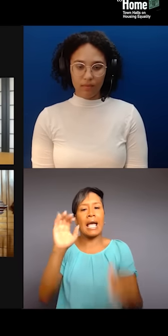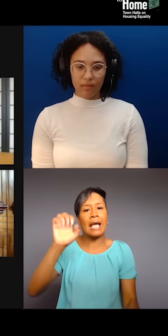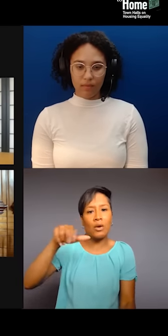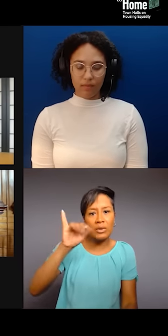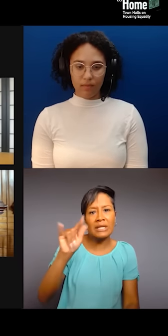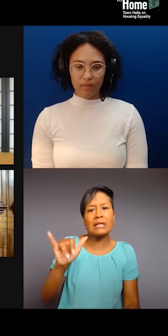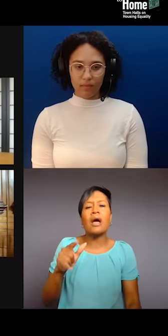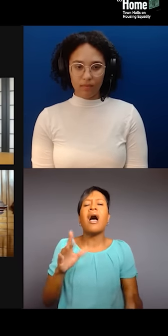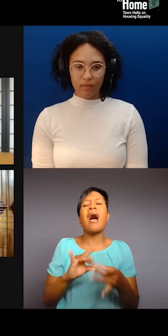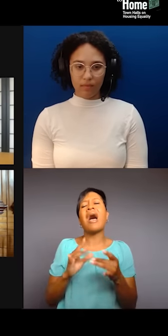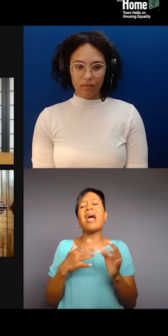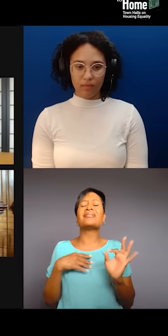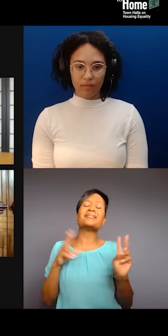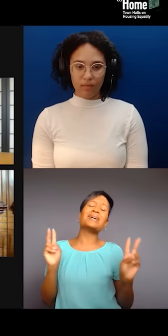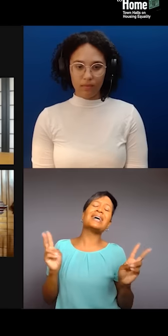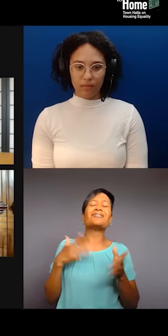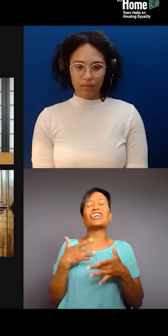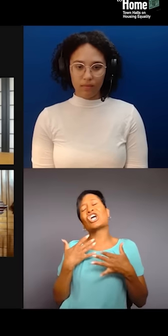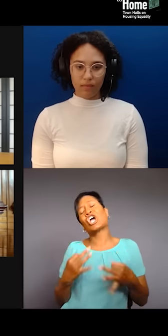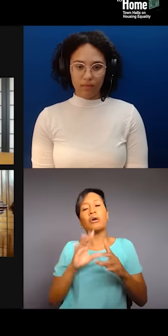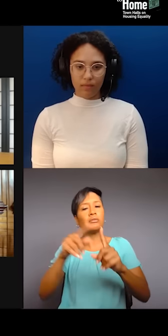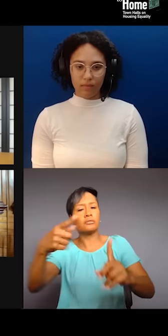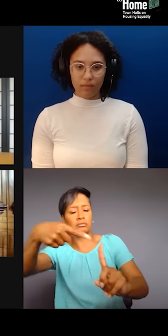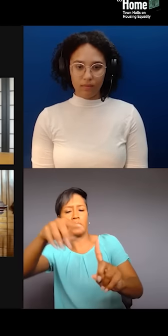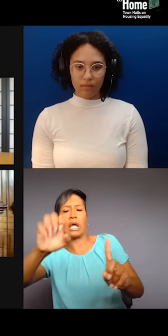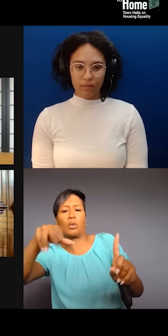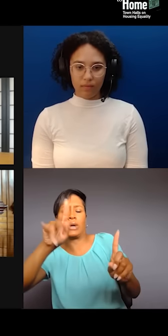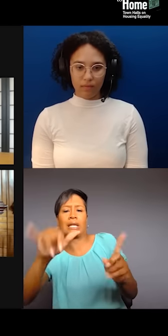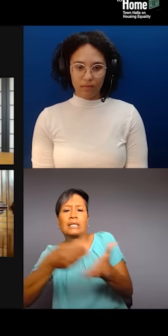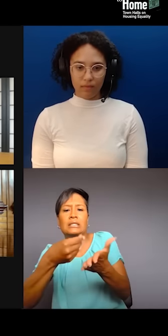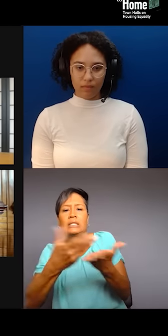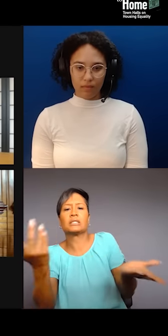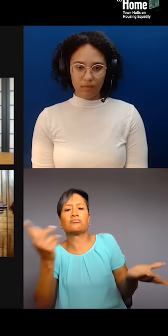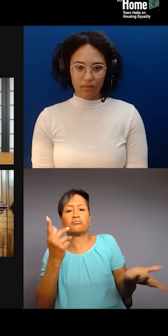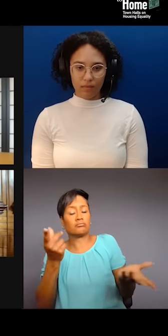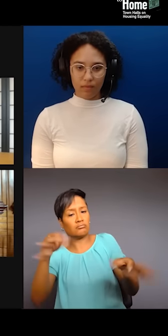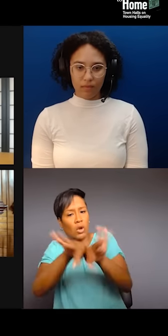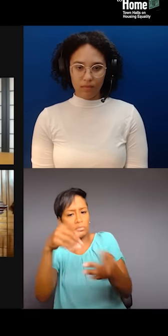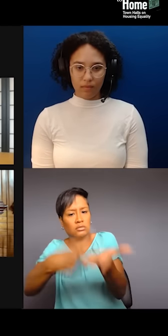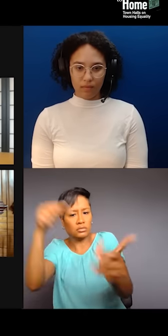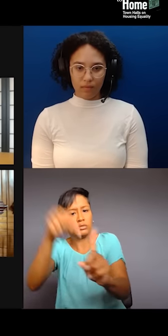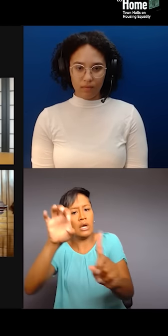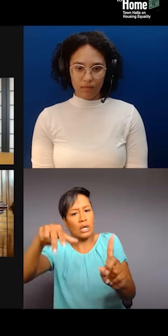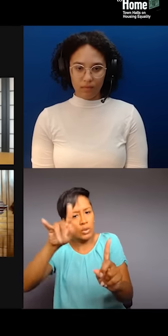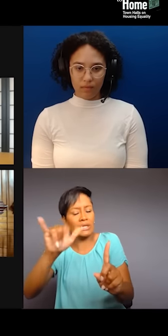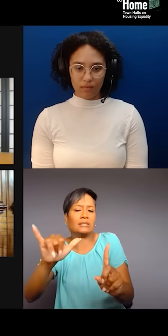but we're not talking about equity, we're not talking about anything. So, Council Member McDuffie actually pushed policy